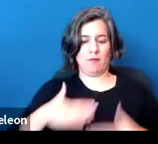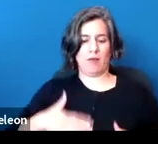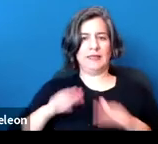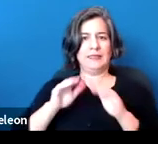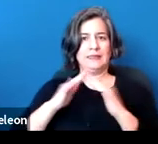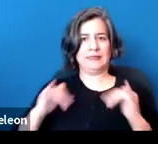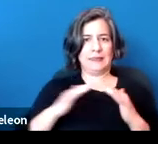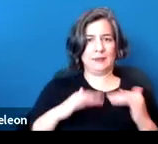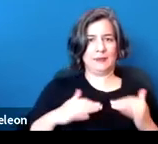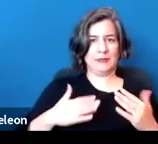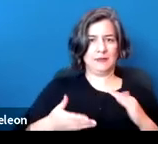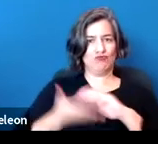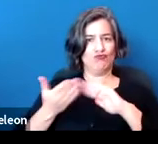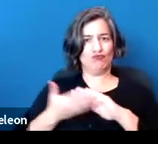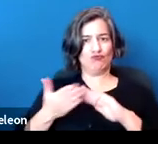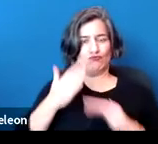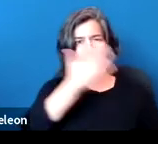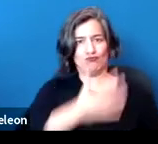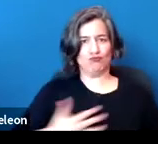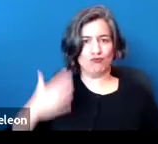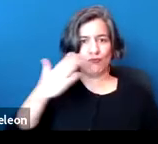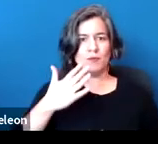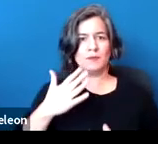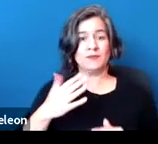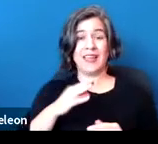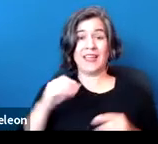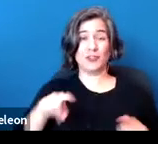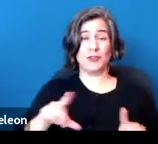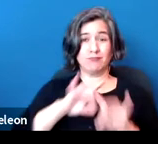And to the extent that, in its acute phase, it is limiting